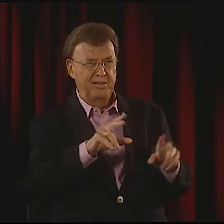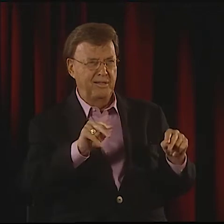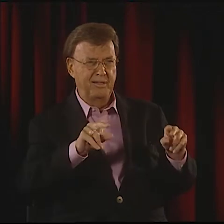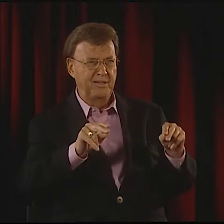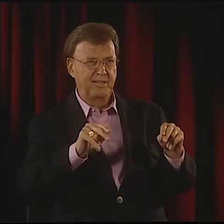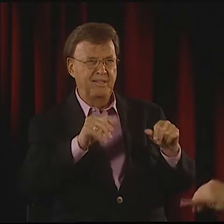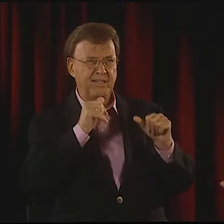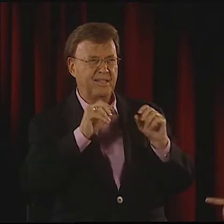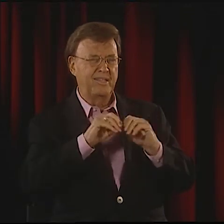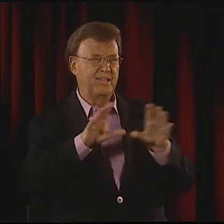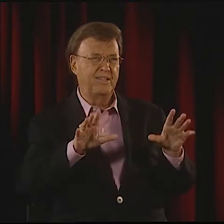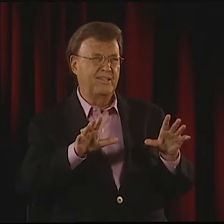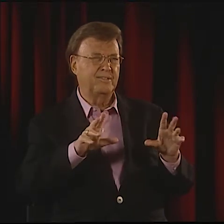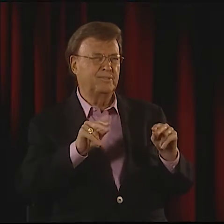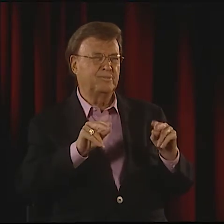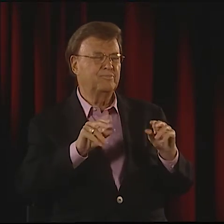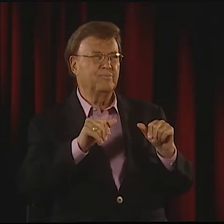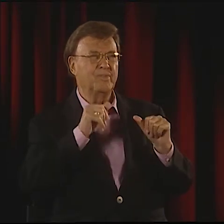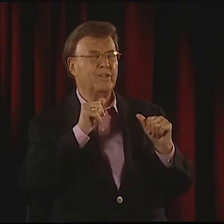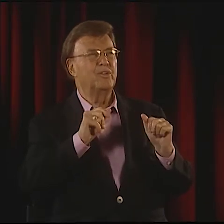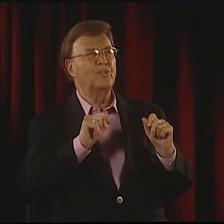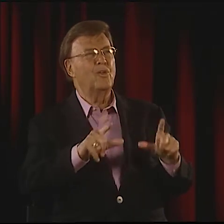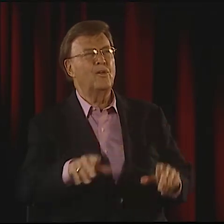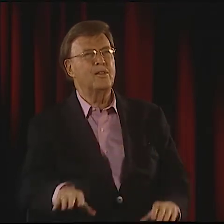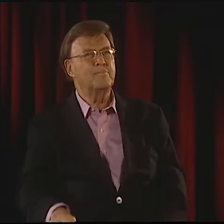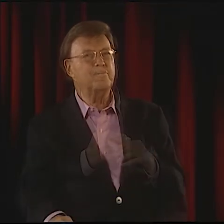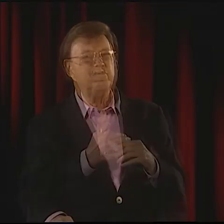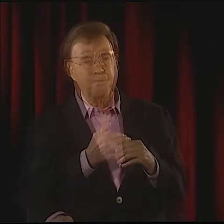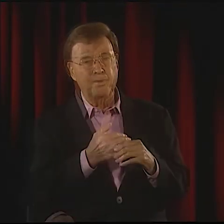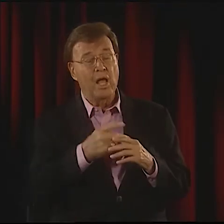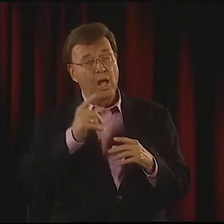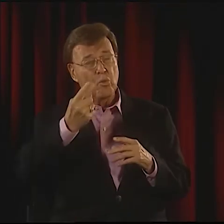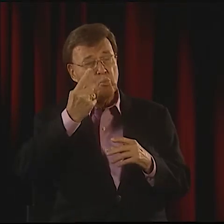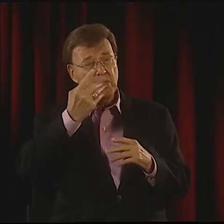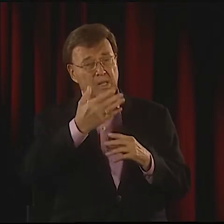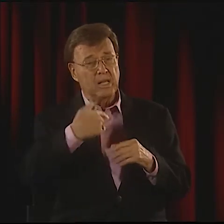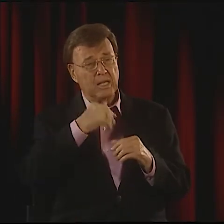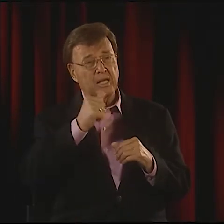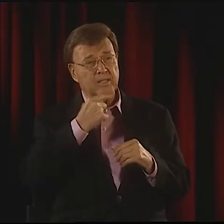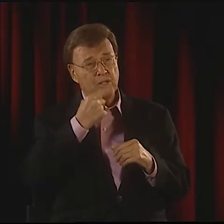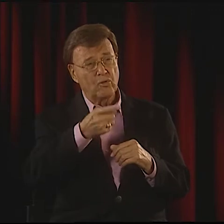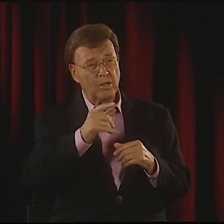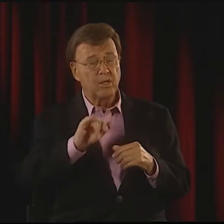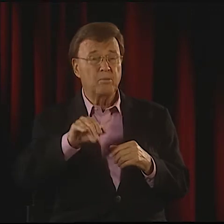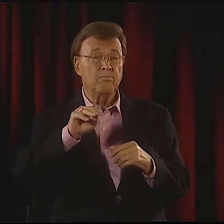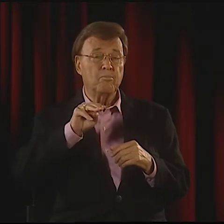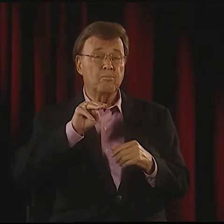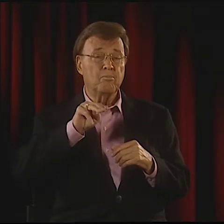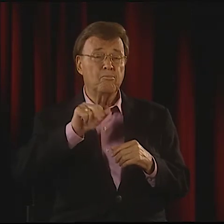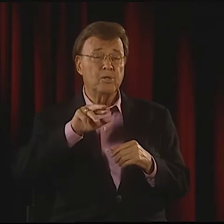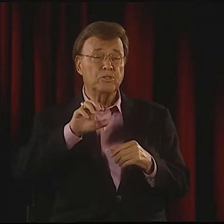IF YOU'RE STRONGER IN ENGLISH, THAT'S YOUR FIRST LANGUAGE? I'M NOT SURE I WOULD SAY THAT. NO.